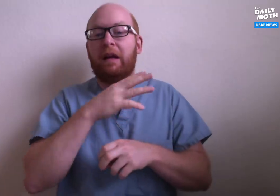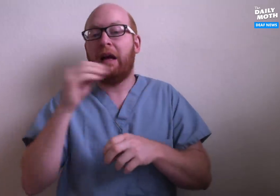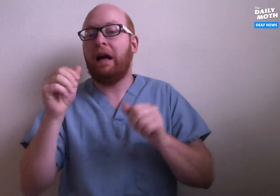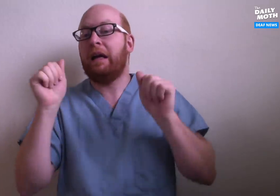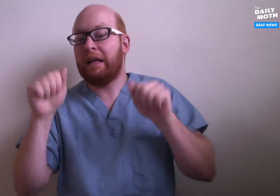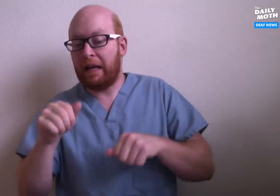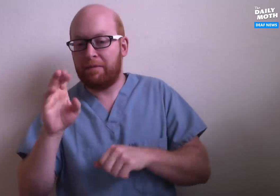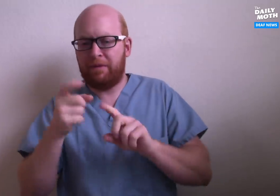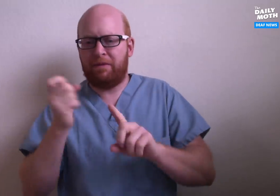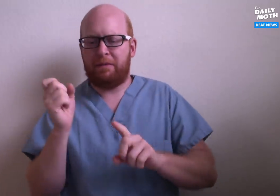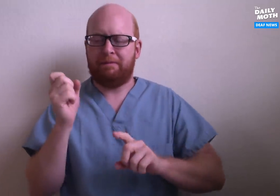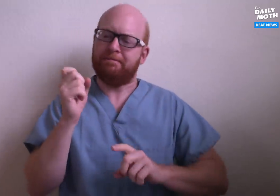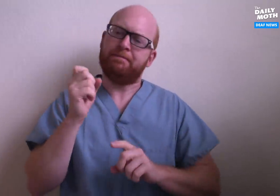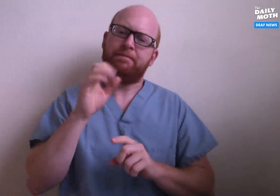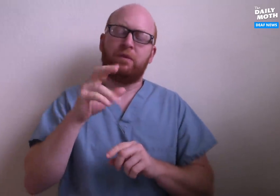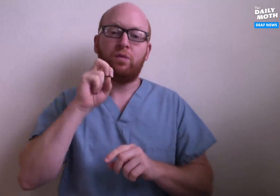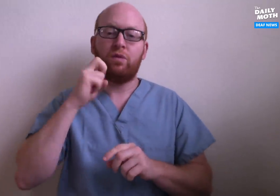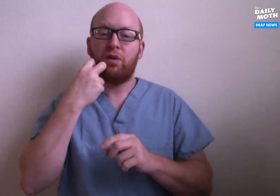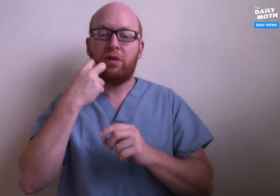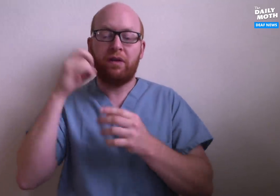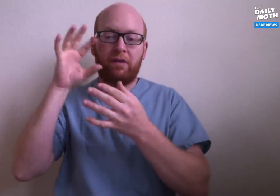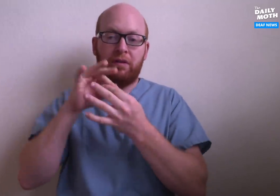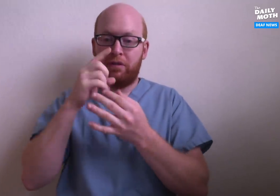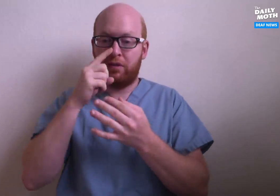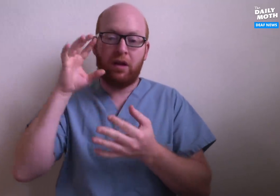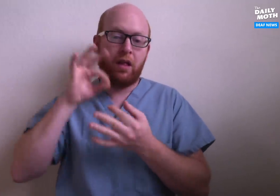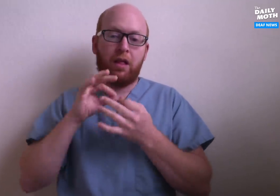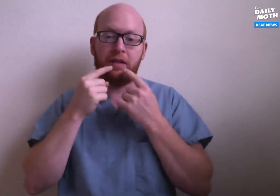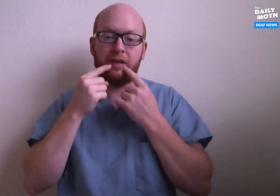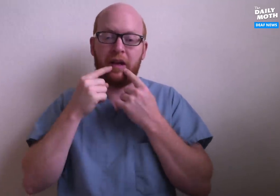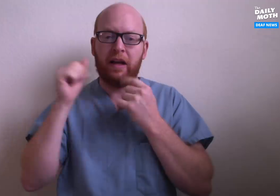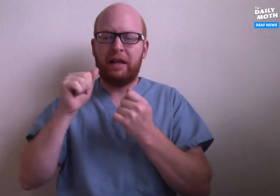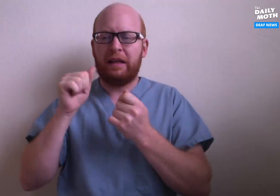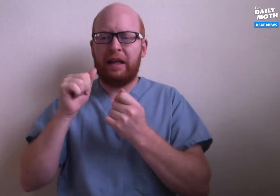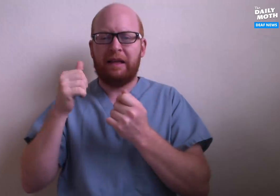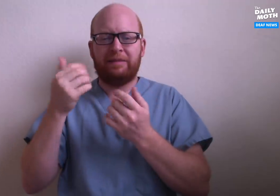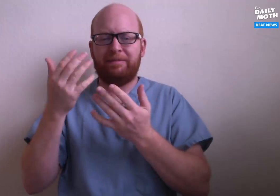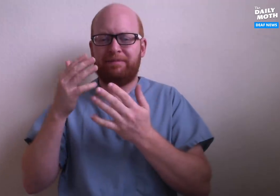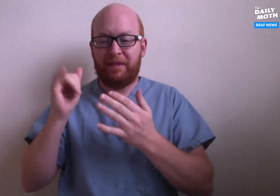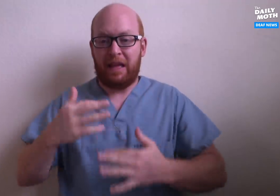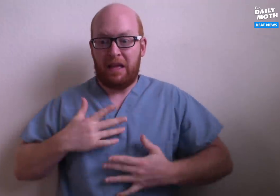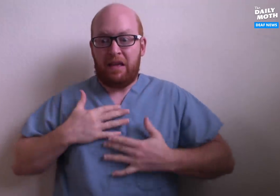It could also happen because associated nerves are affected,